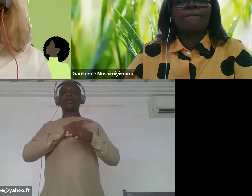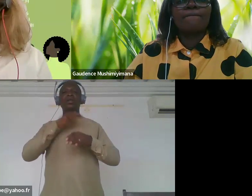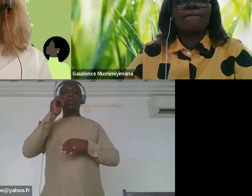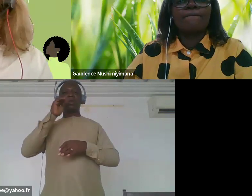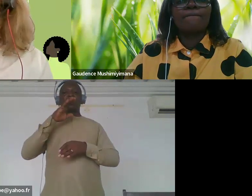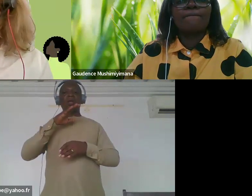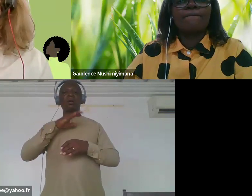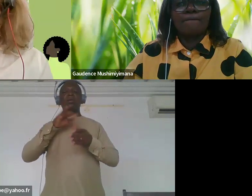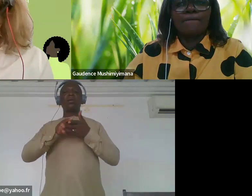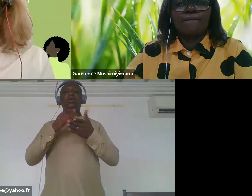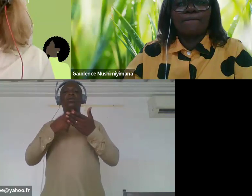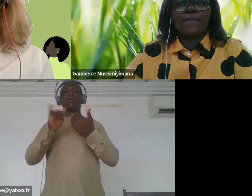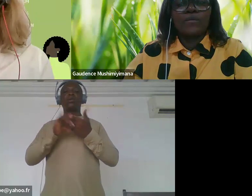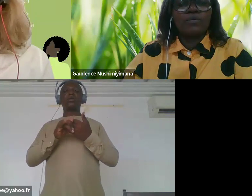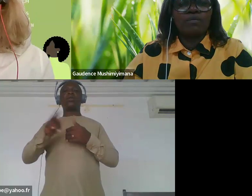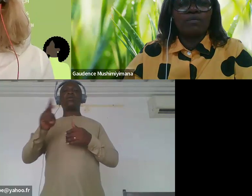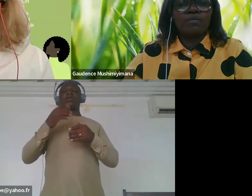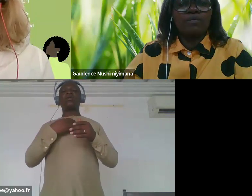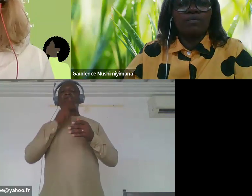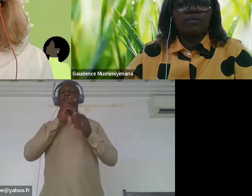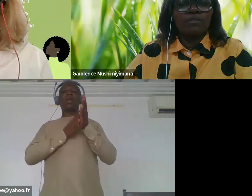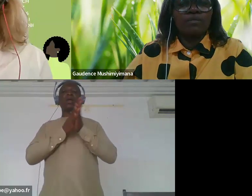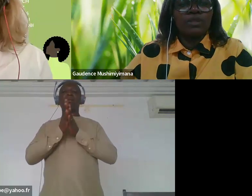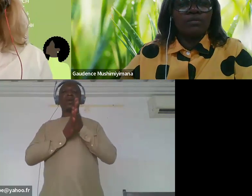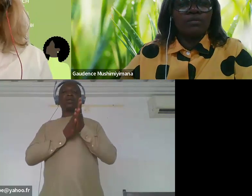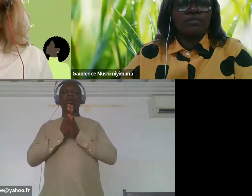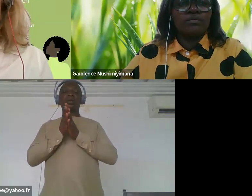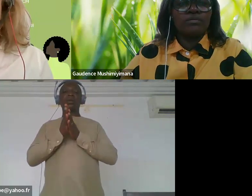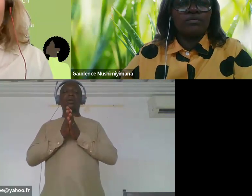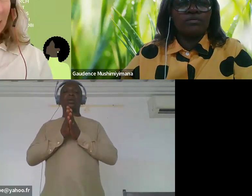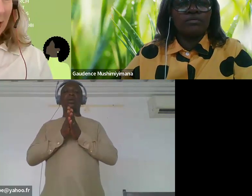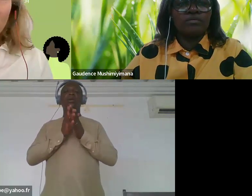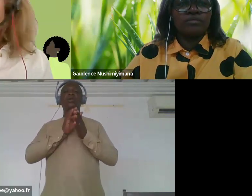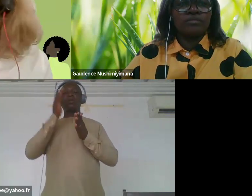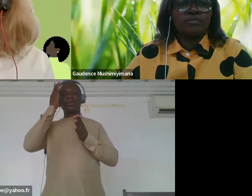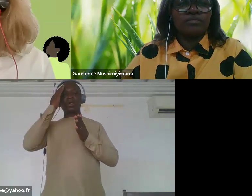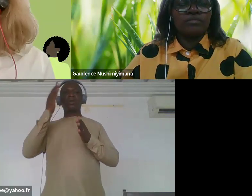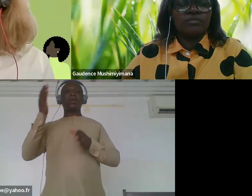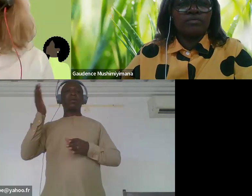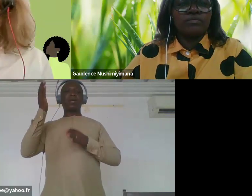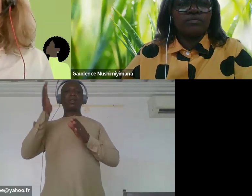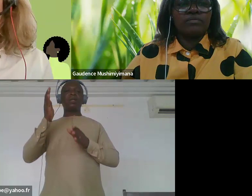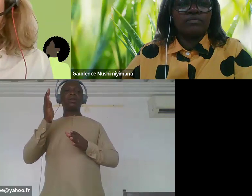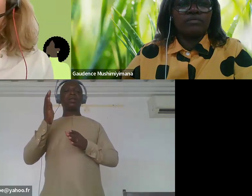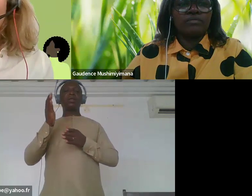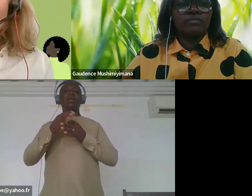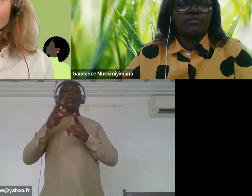projet est passionnant et je sais que les panélistes et l'audience a été